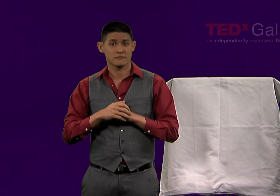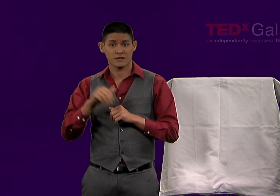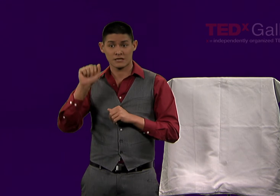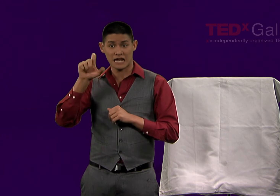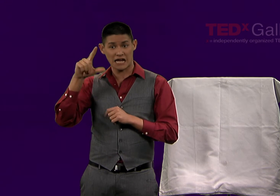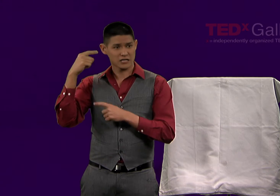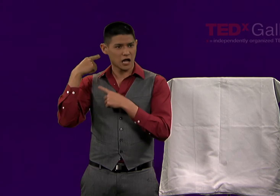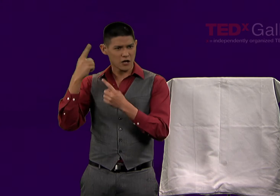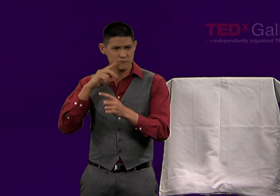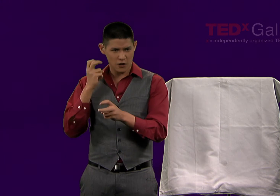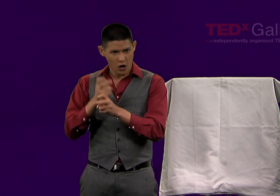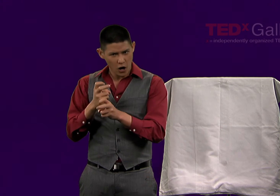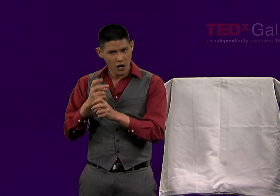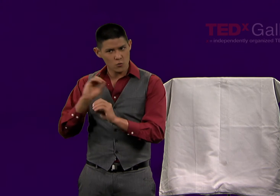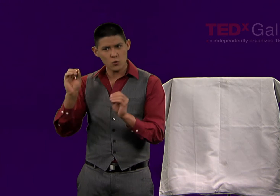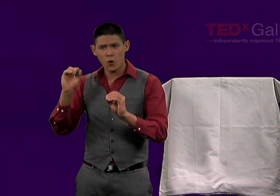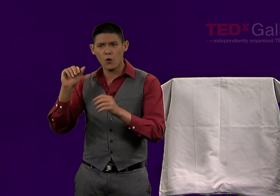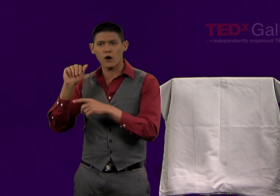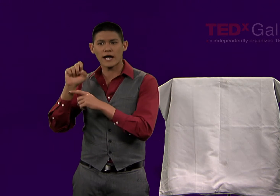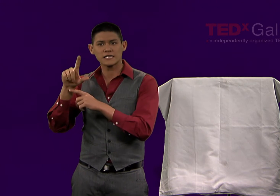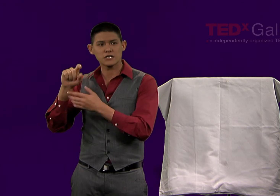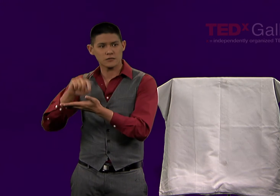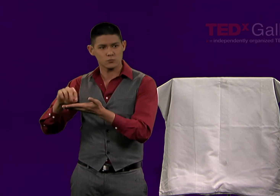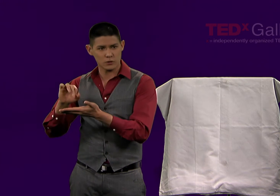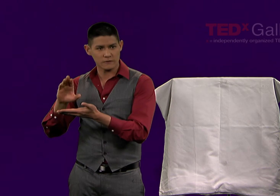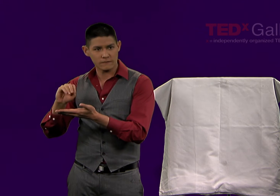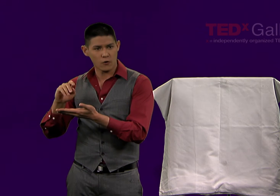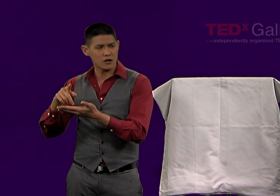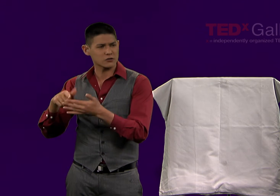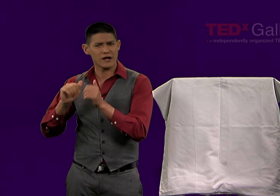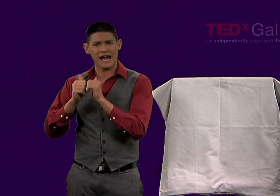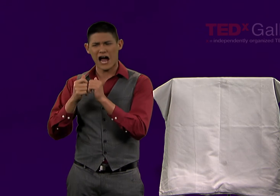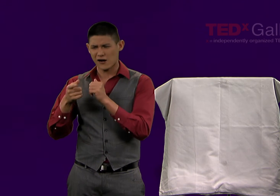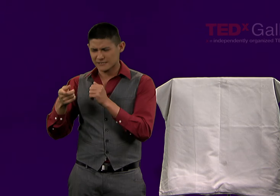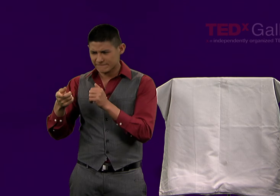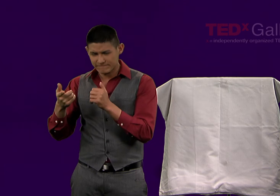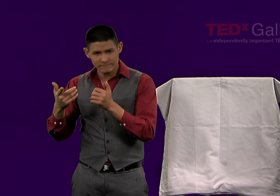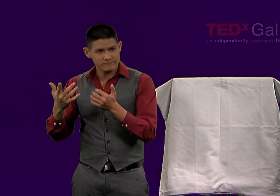And ASL has faced a difficulty of not having a written form for a great many years.